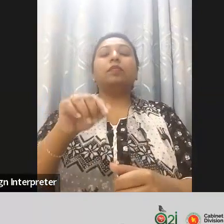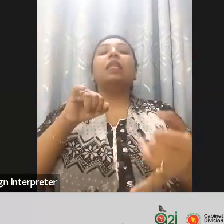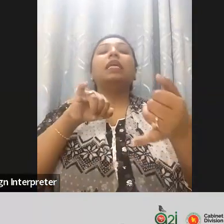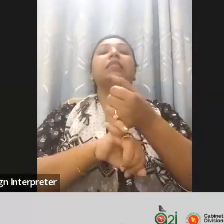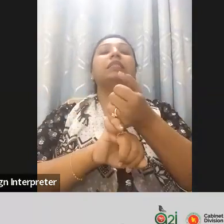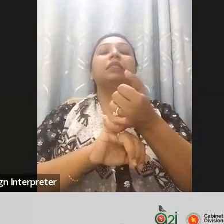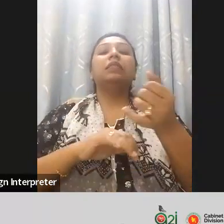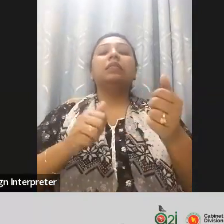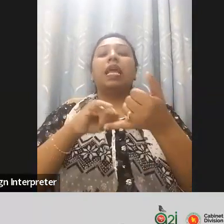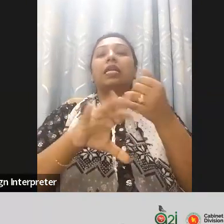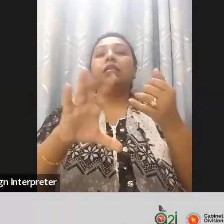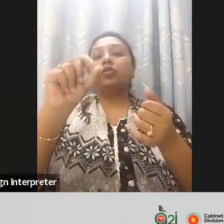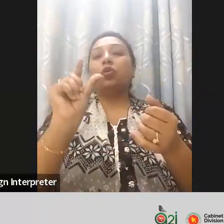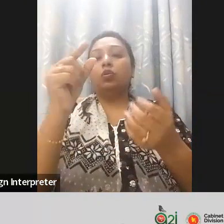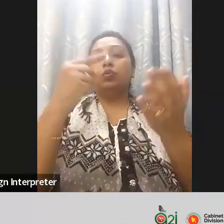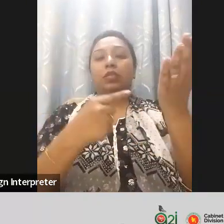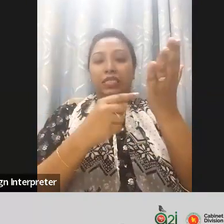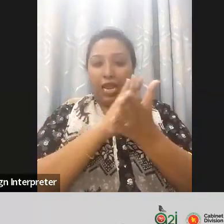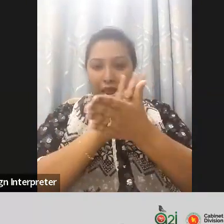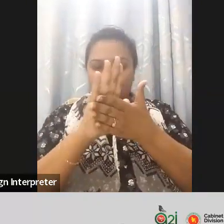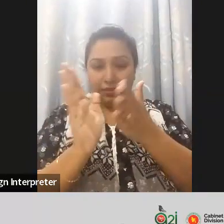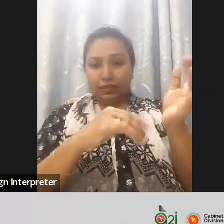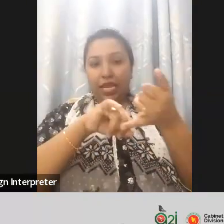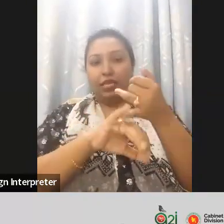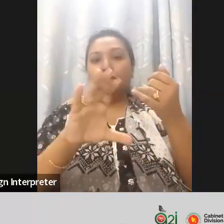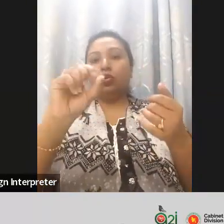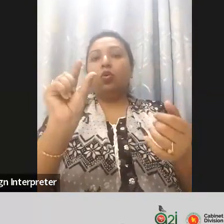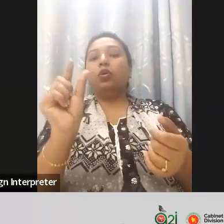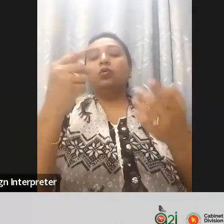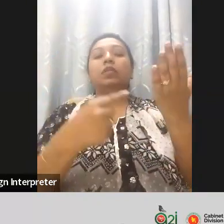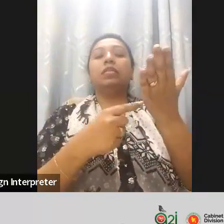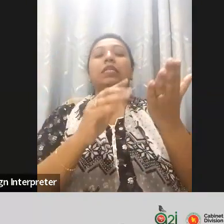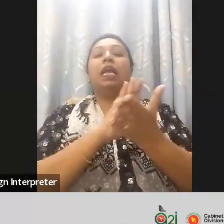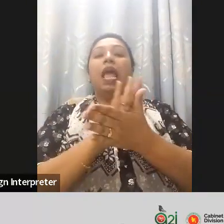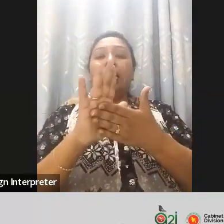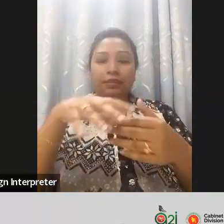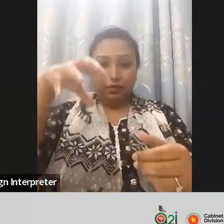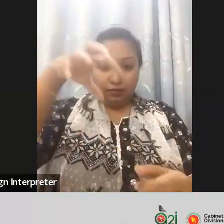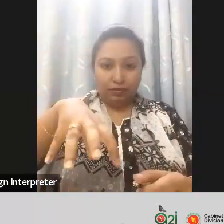growing membership there as well, I think that could also benefit from many of the work that many